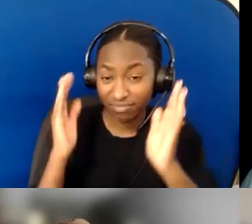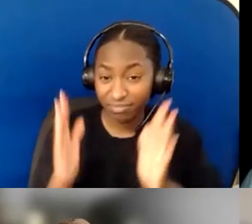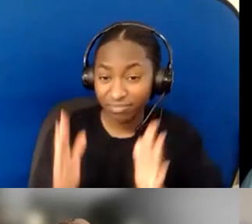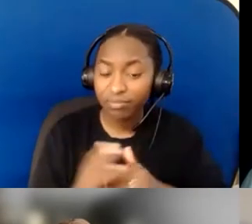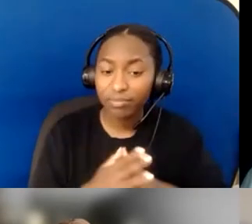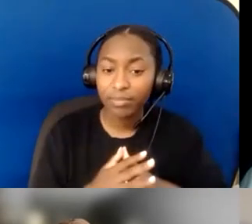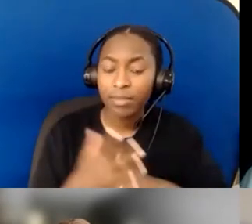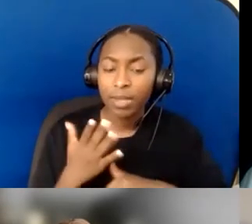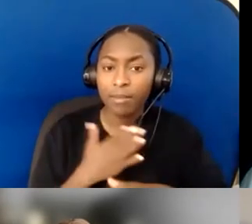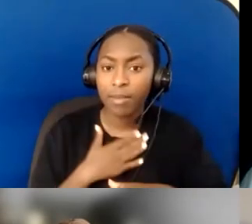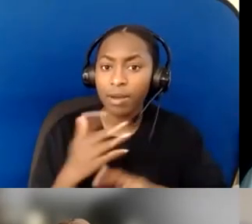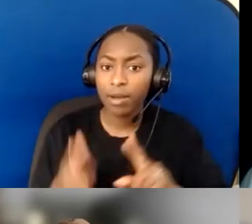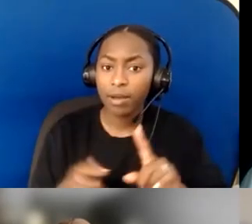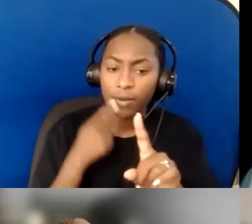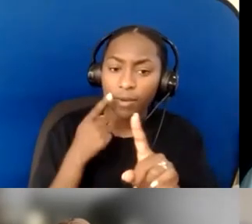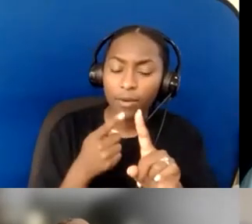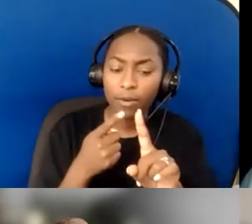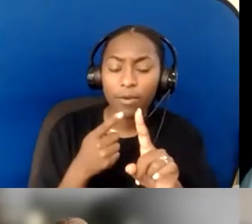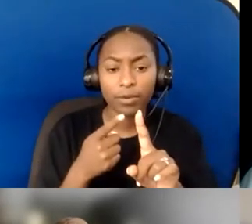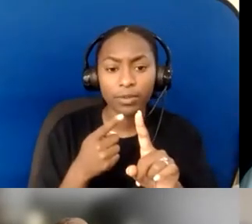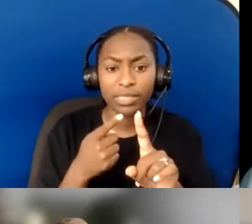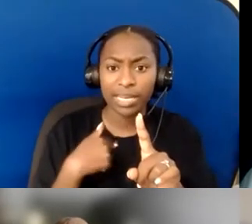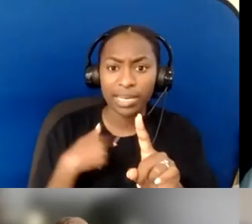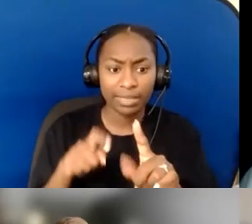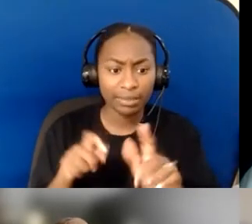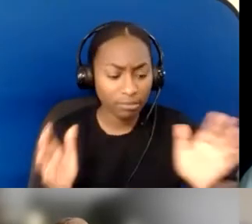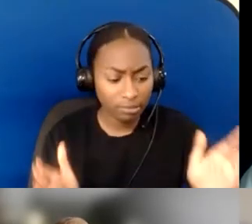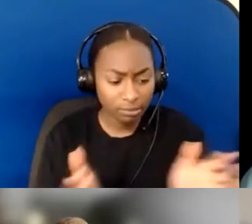to help everybody become all that God intends them to become.